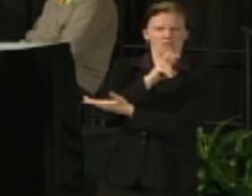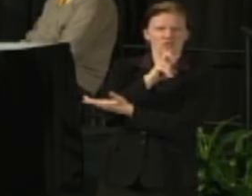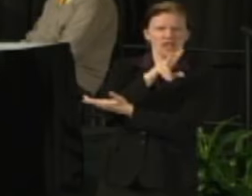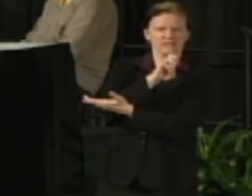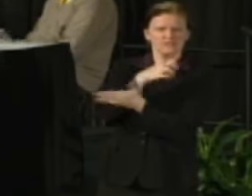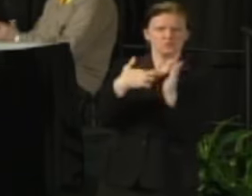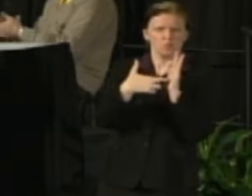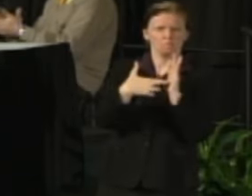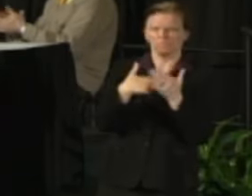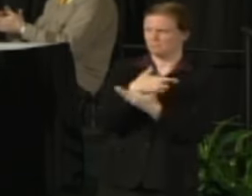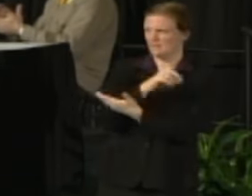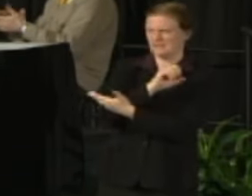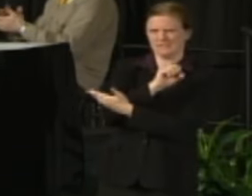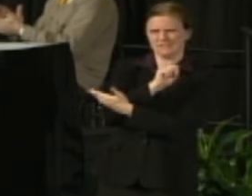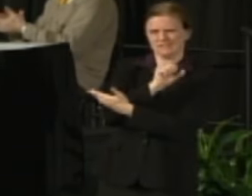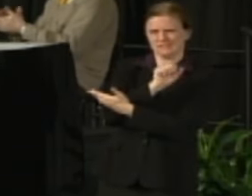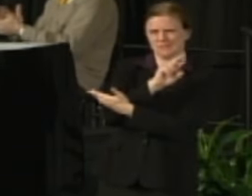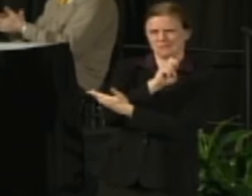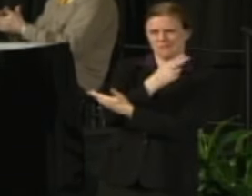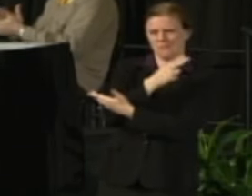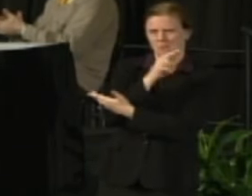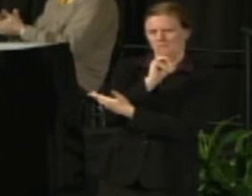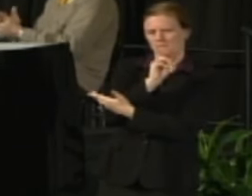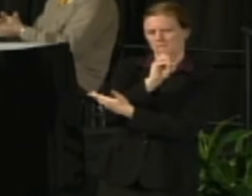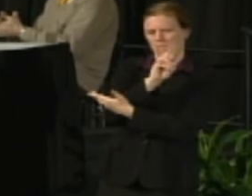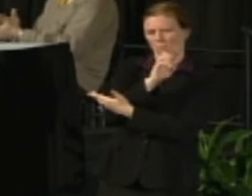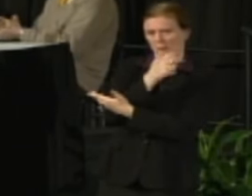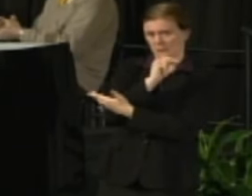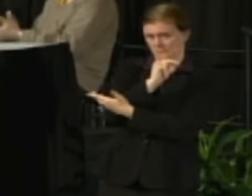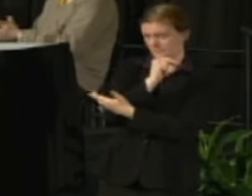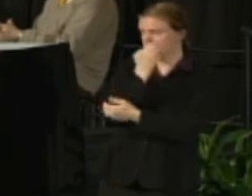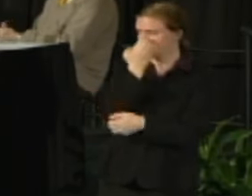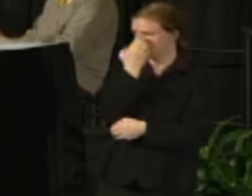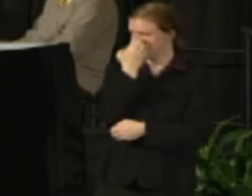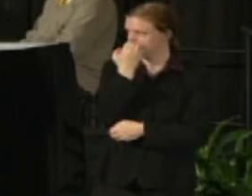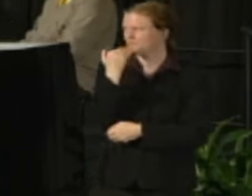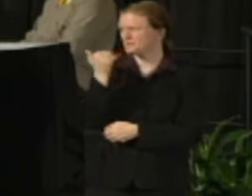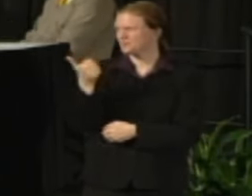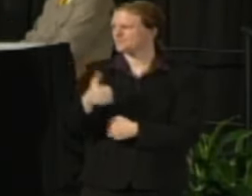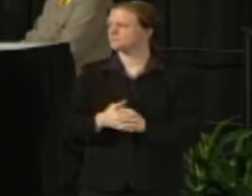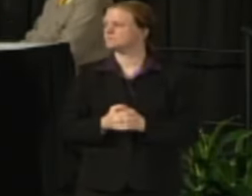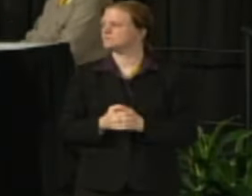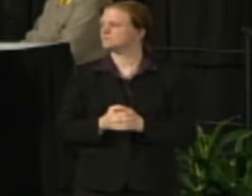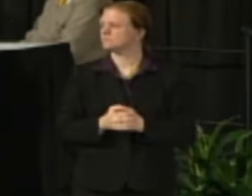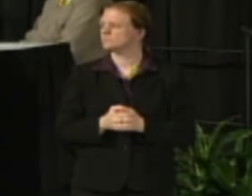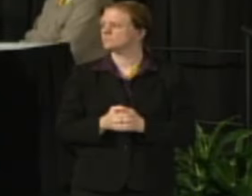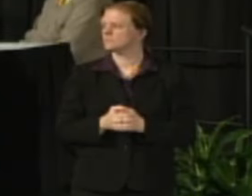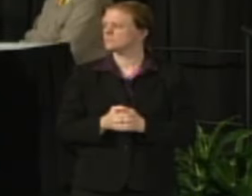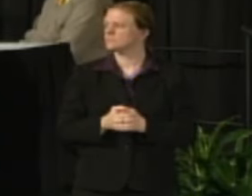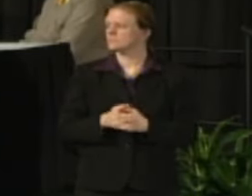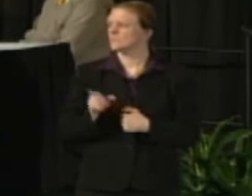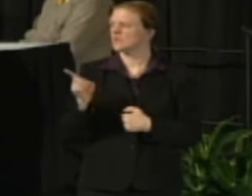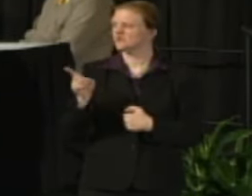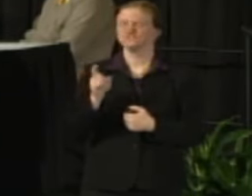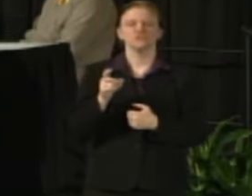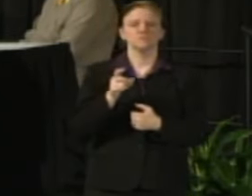I know Sarah has been keeping academic staff up-to-date